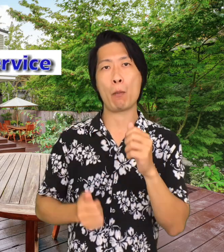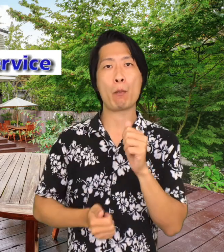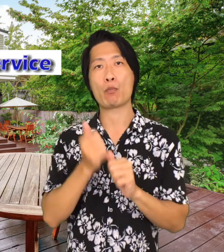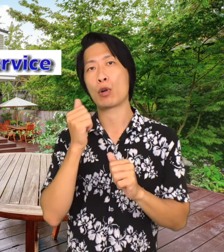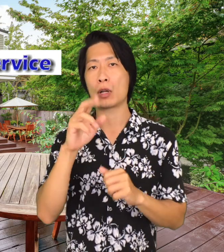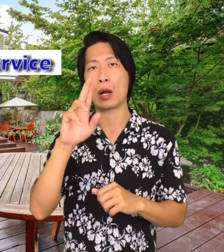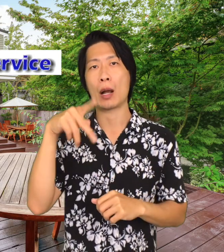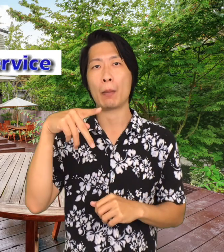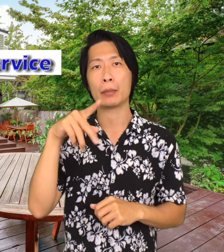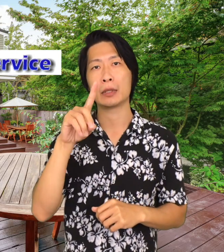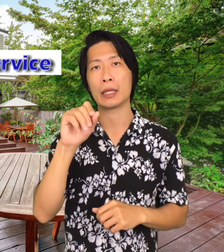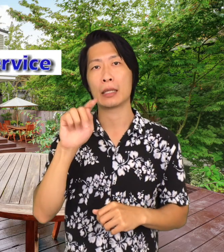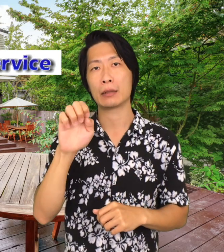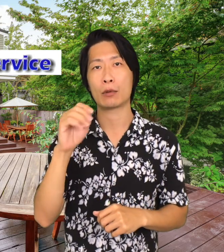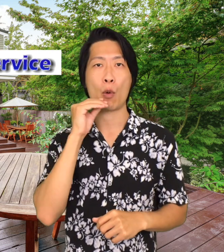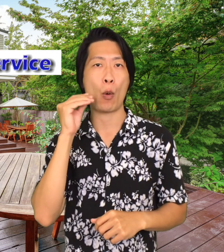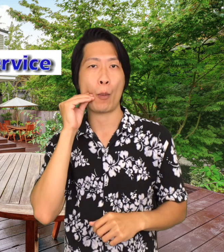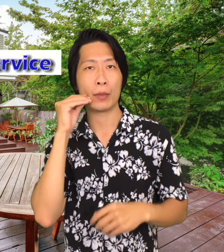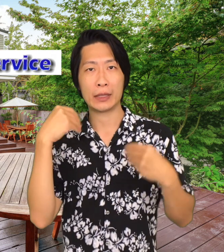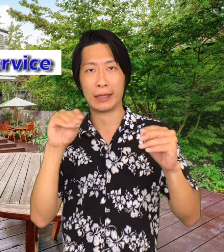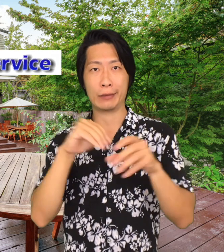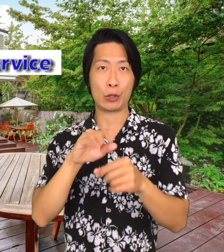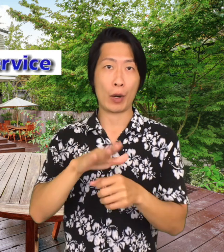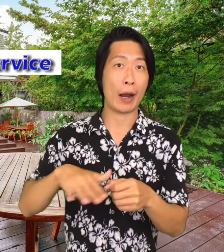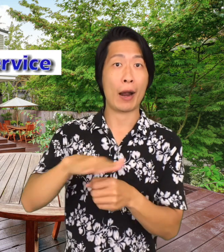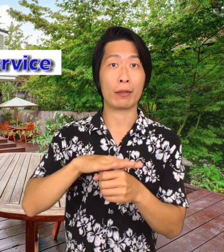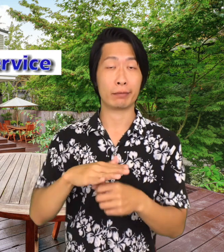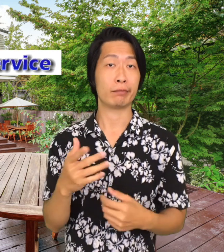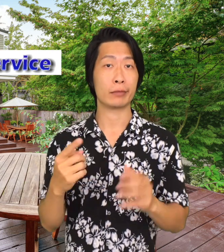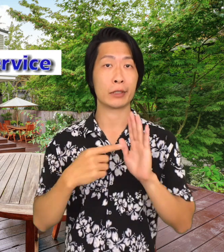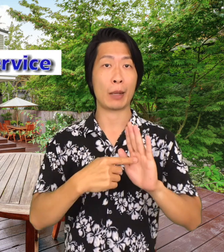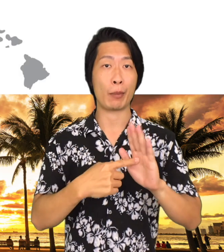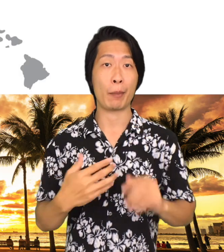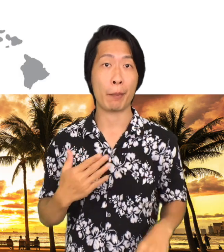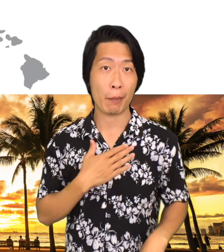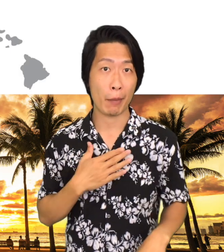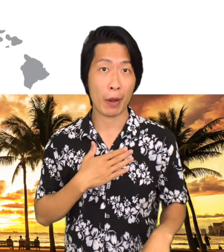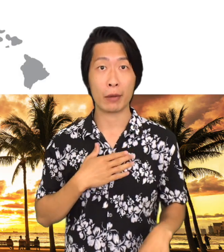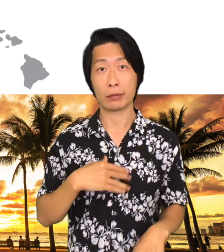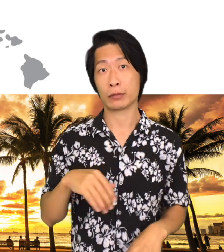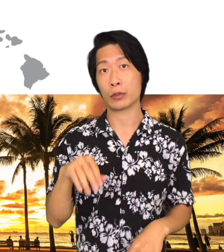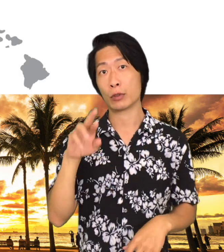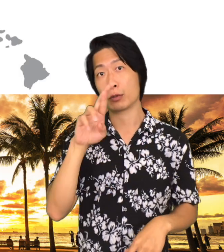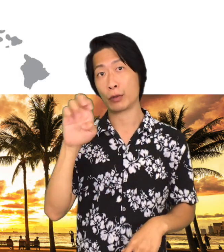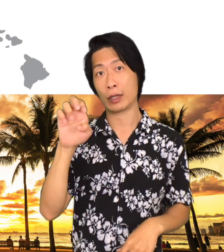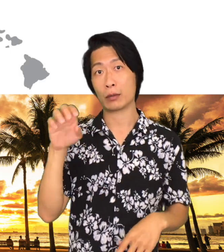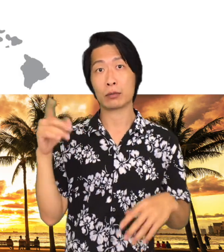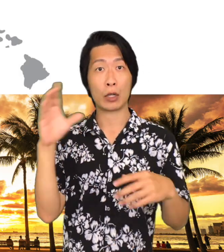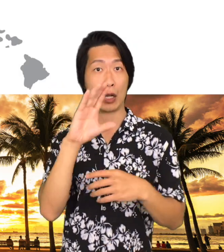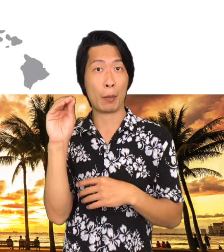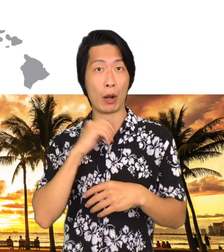information of home sales in your area. For example, the real estate brokerage